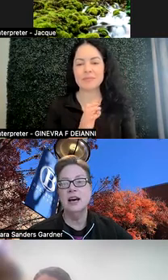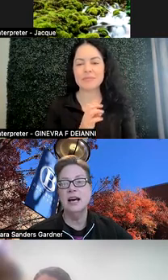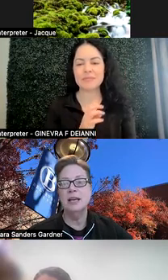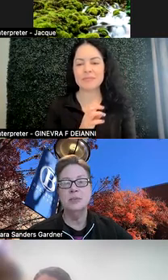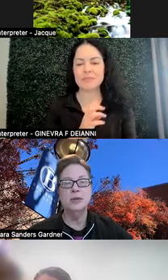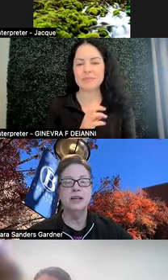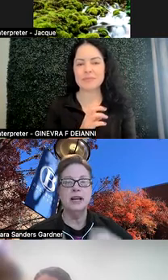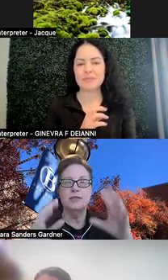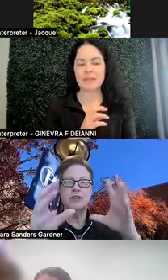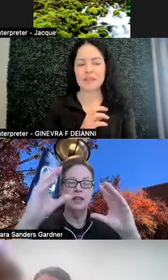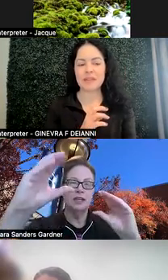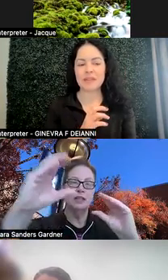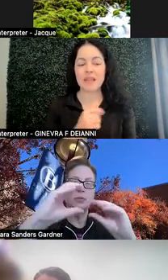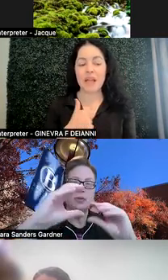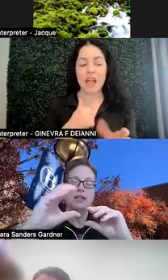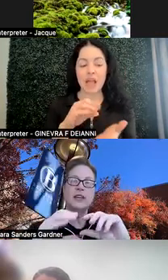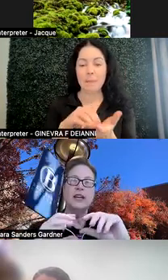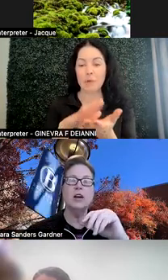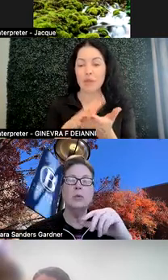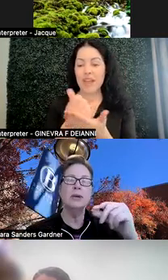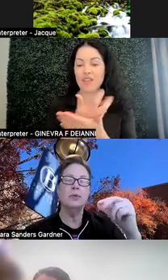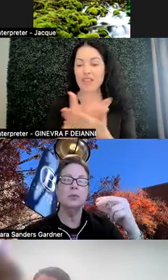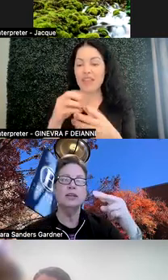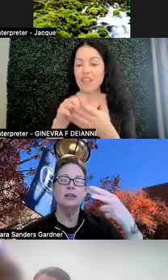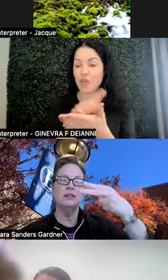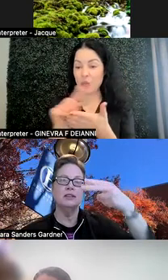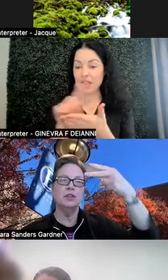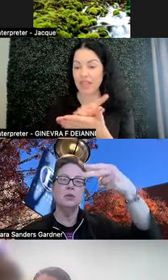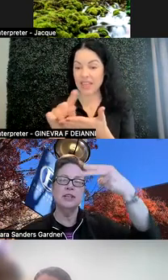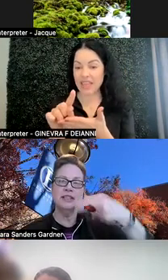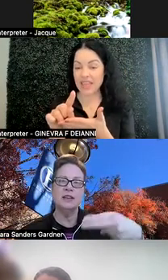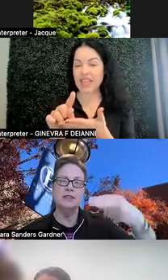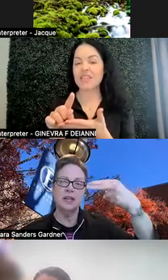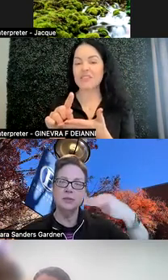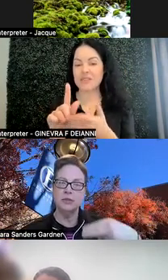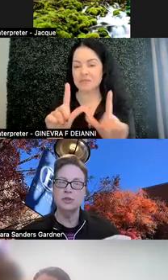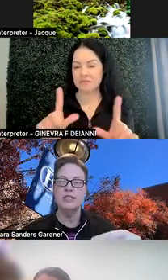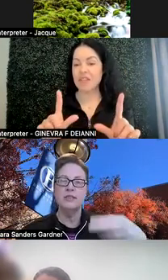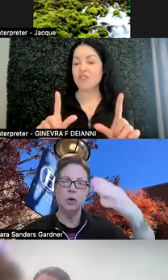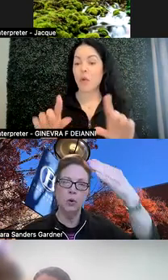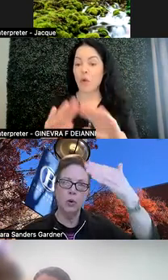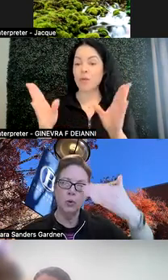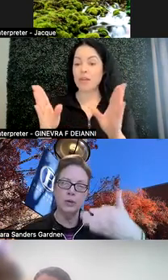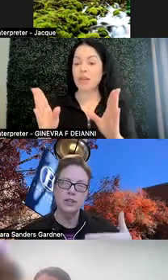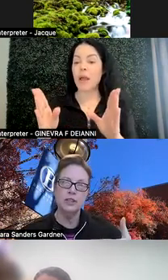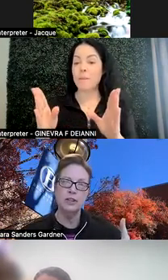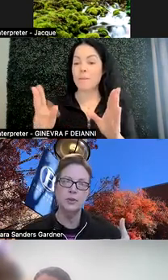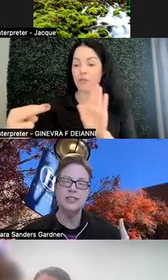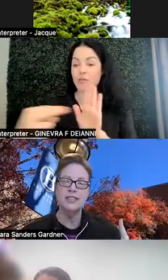I put everything in the weekly thing. I open up the week two weeks ahead of time so students have a whole week to look through it.